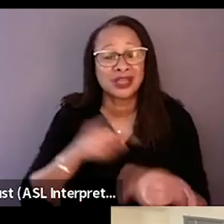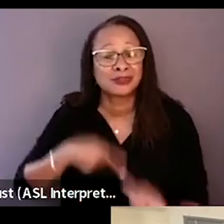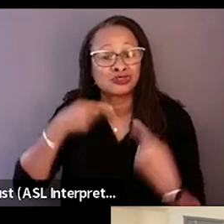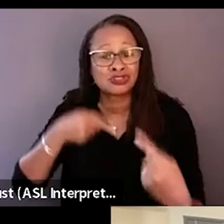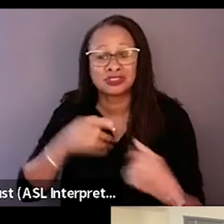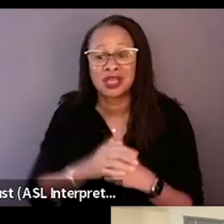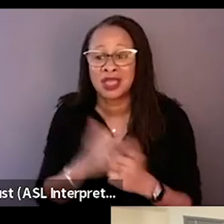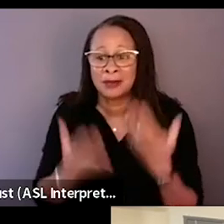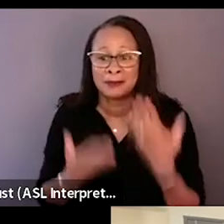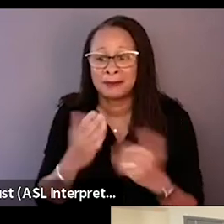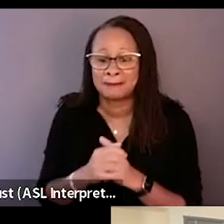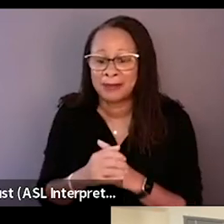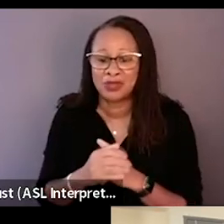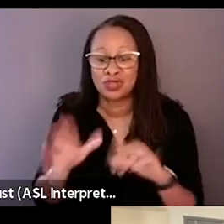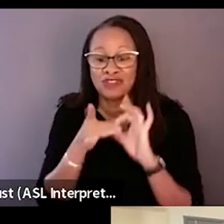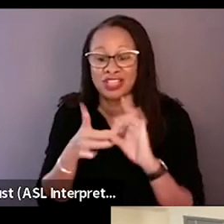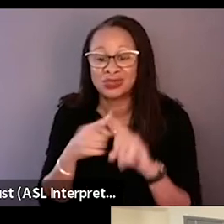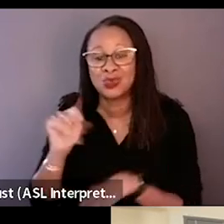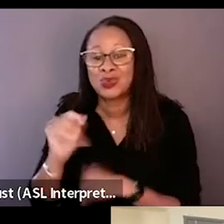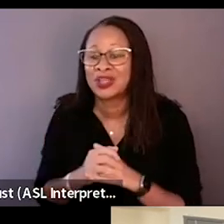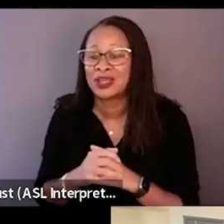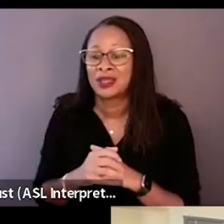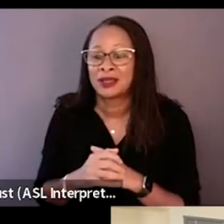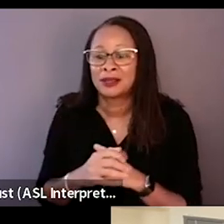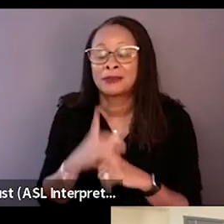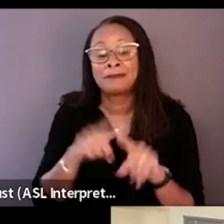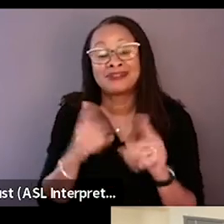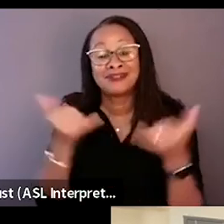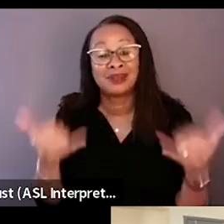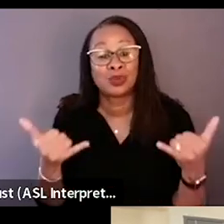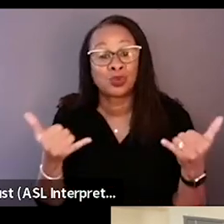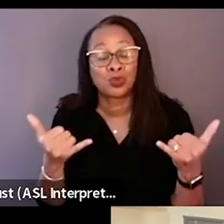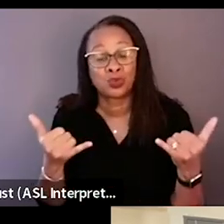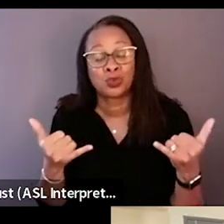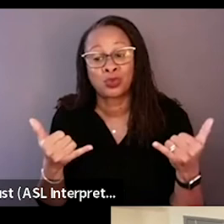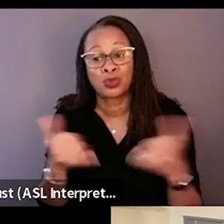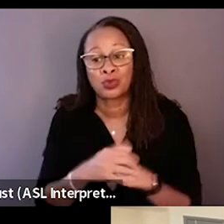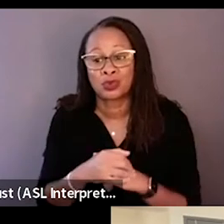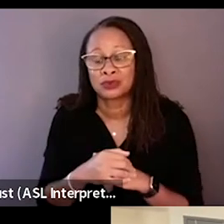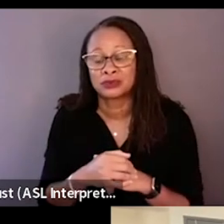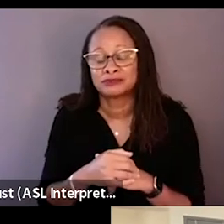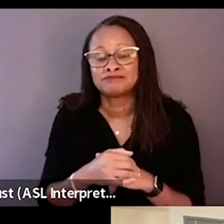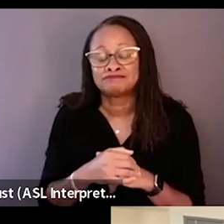Daniel, you might be able to relate to that, right? But now it's a time now that I know what love somebody is.